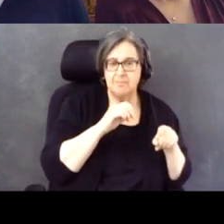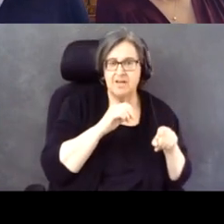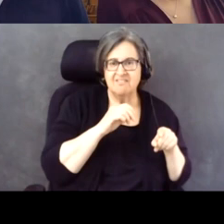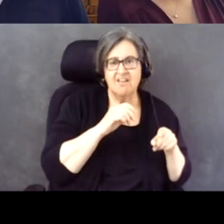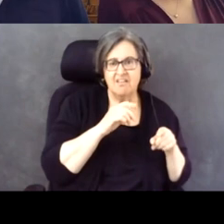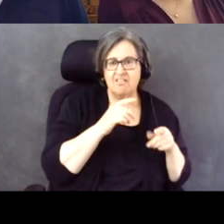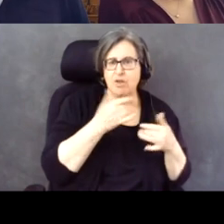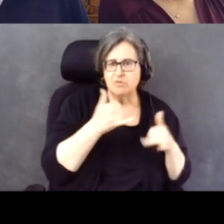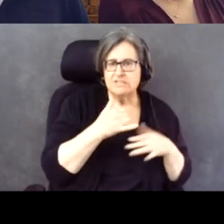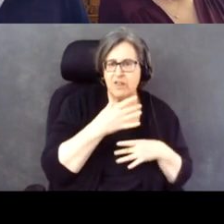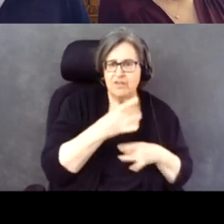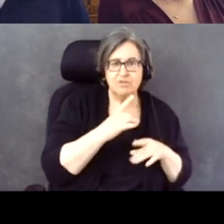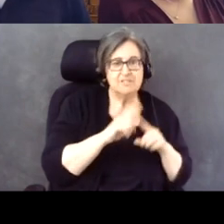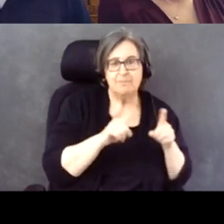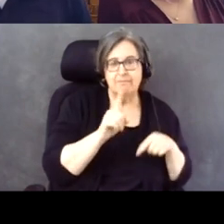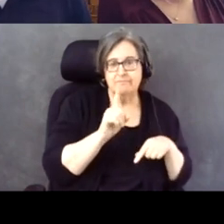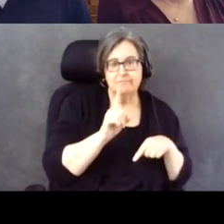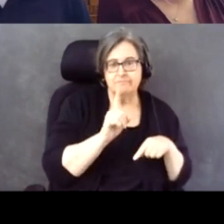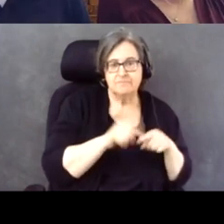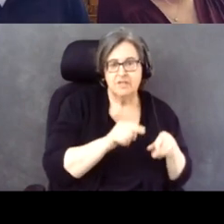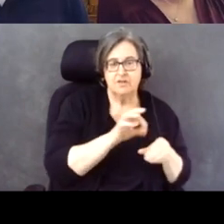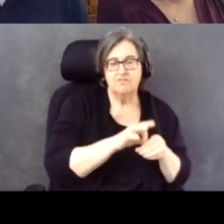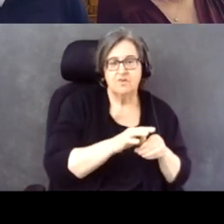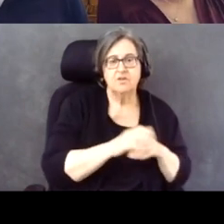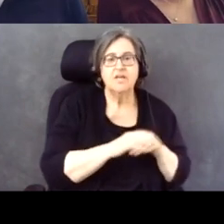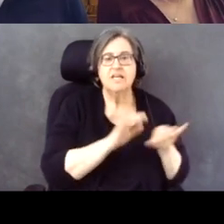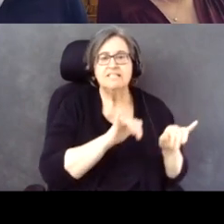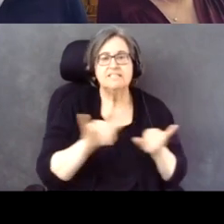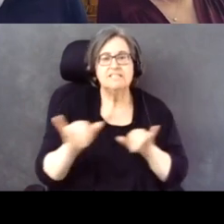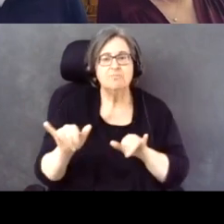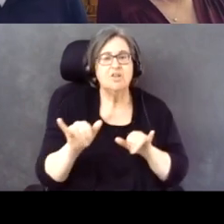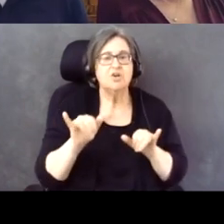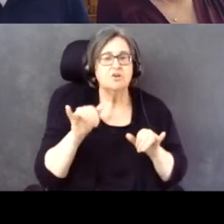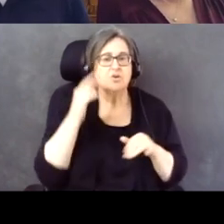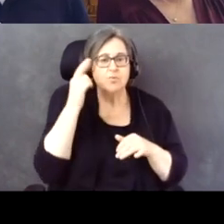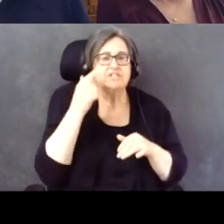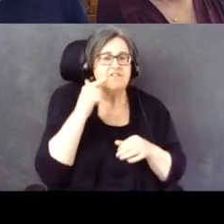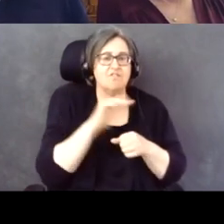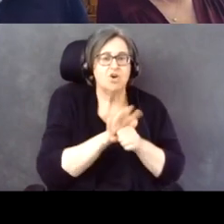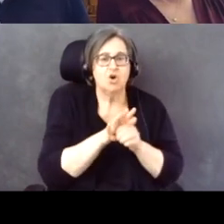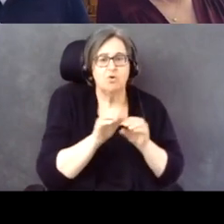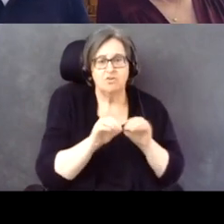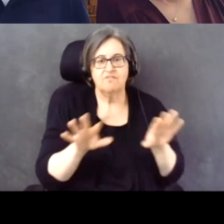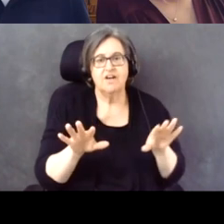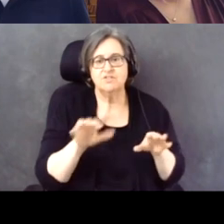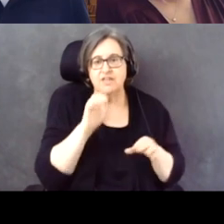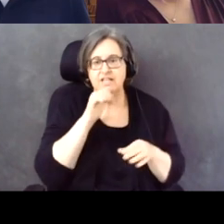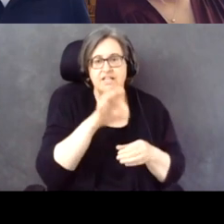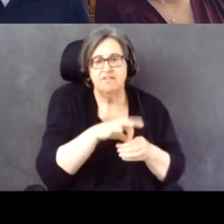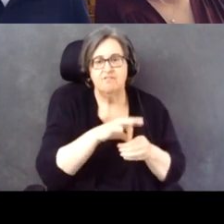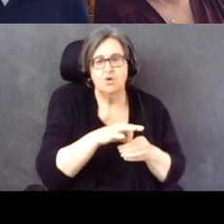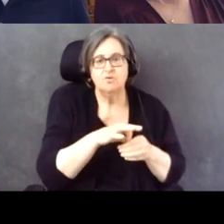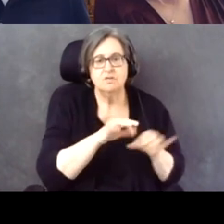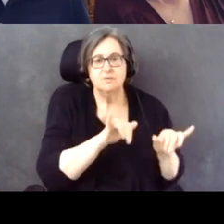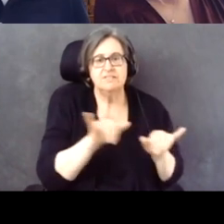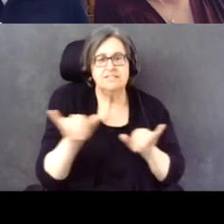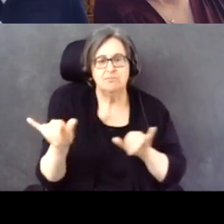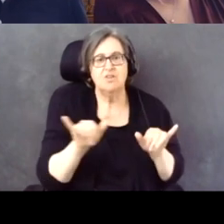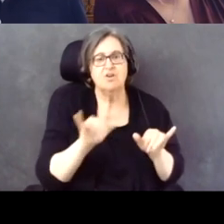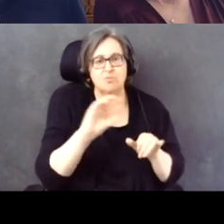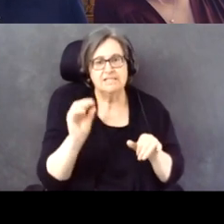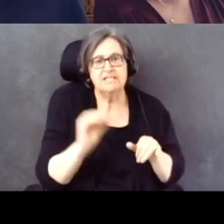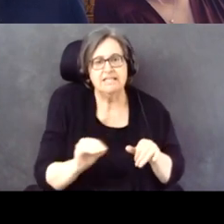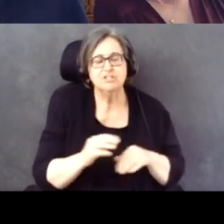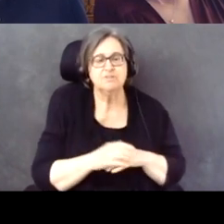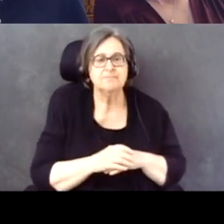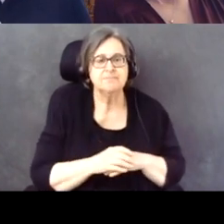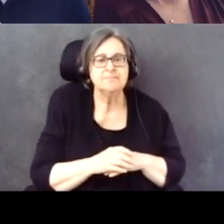for people or people without disabilities, which we found interesting.